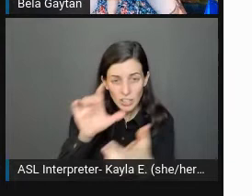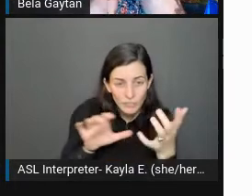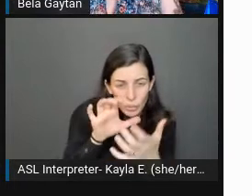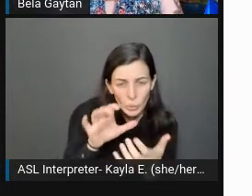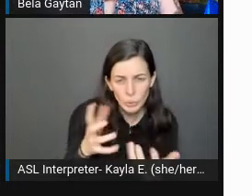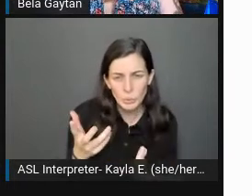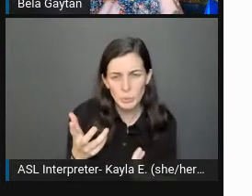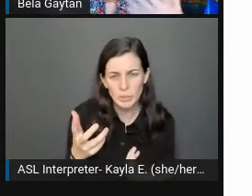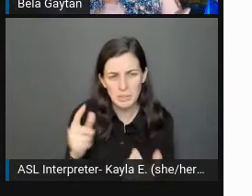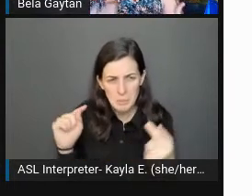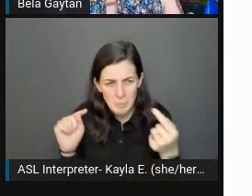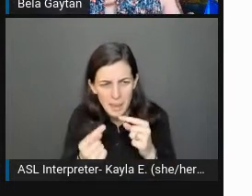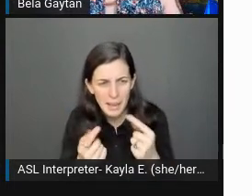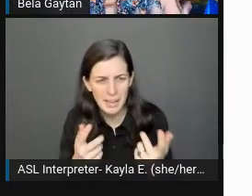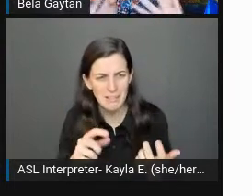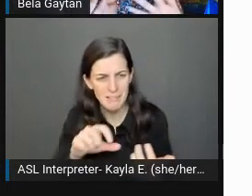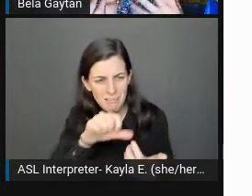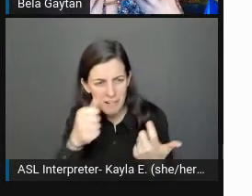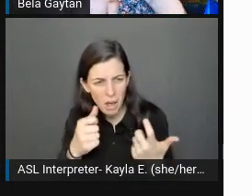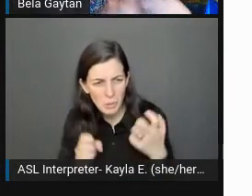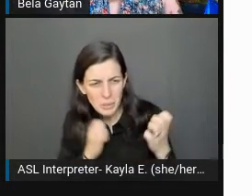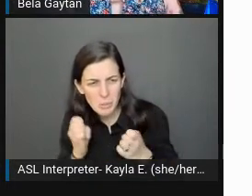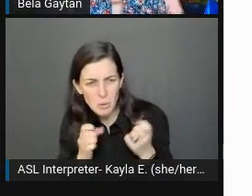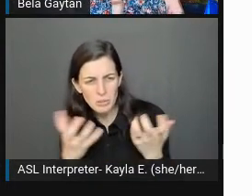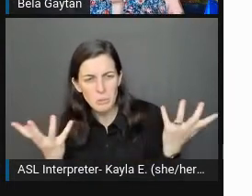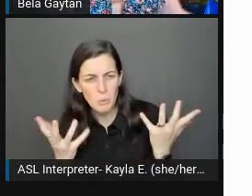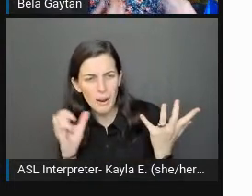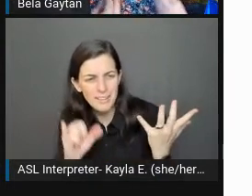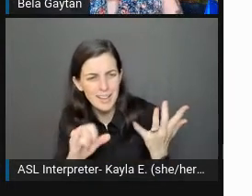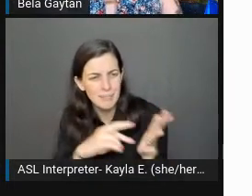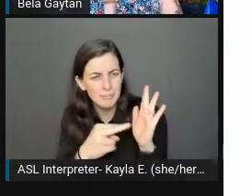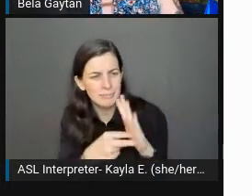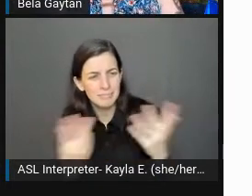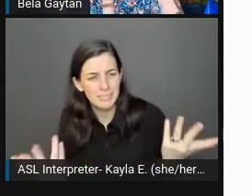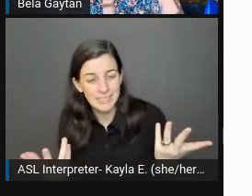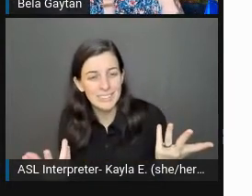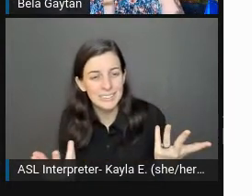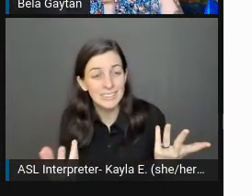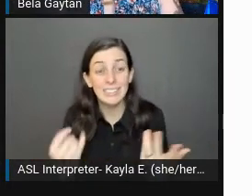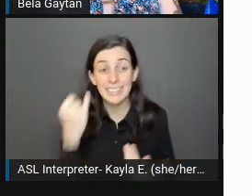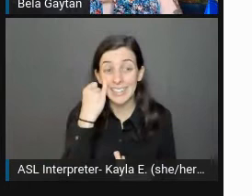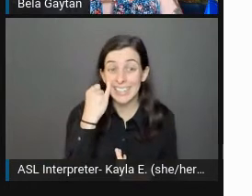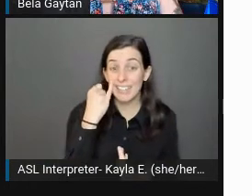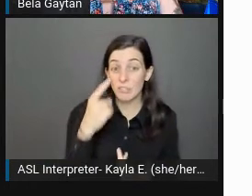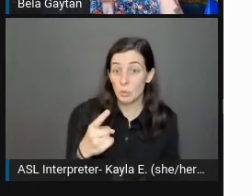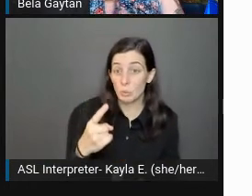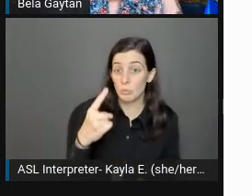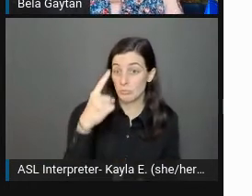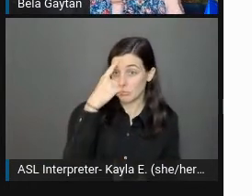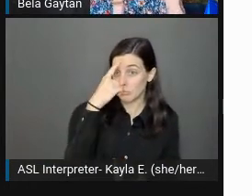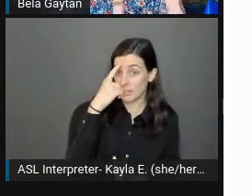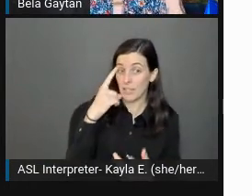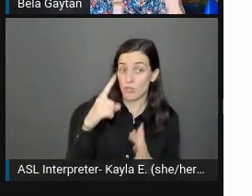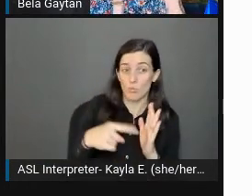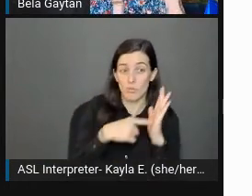Adding in any type of emotion or feeling that's supposed to be represented in the photo, really will be helpful to people